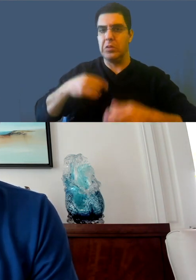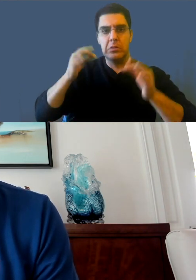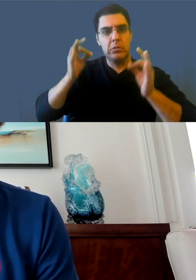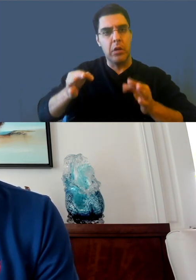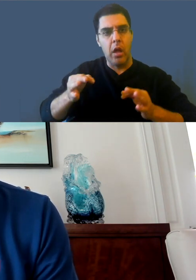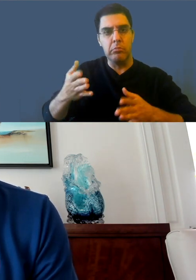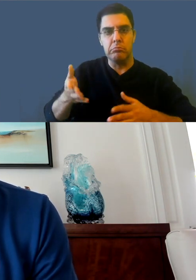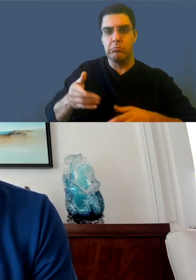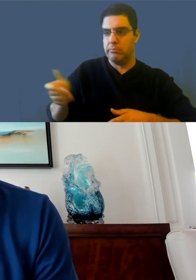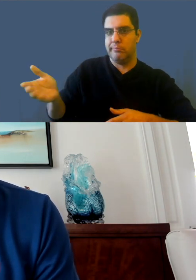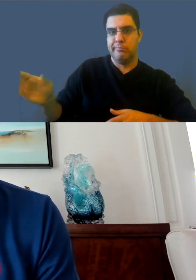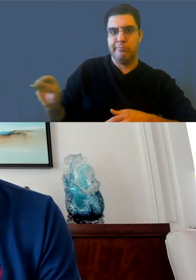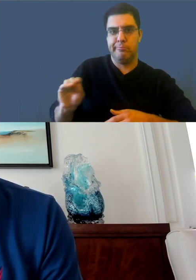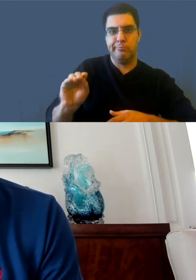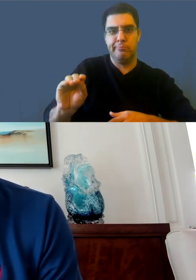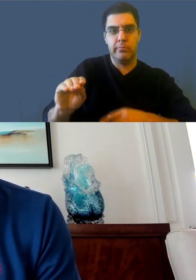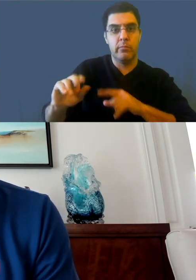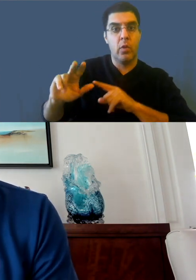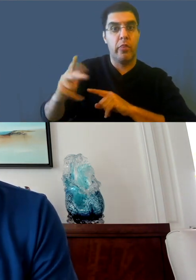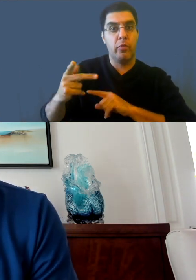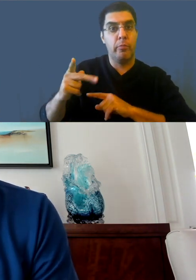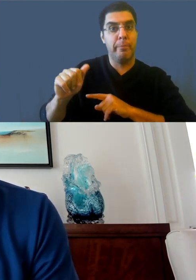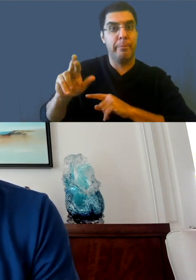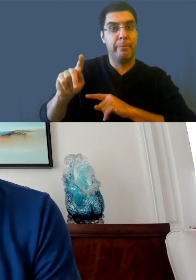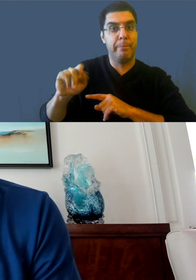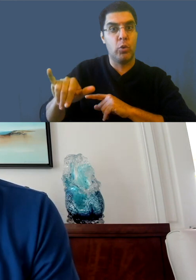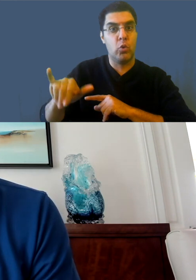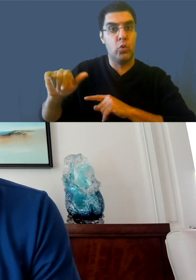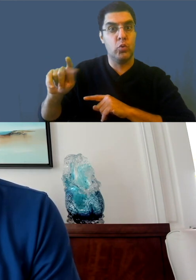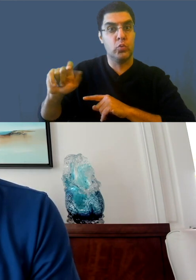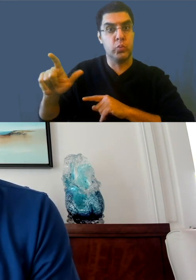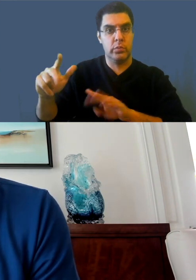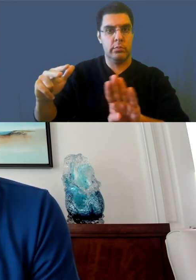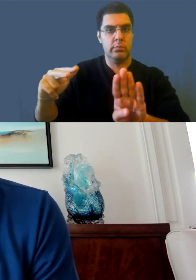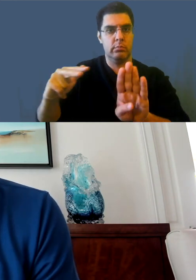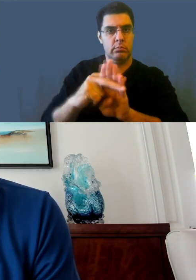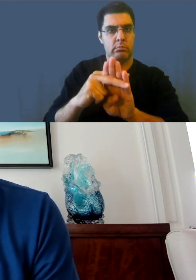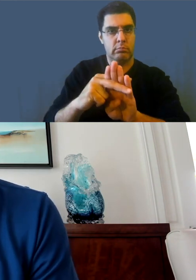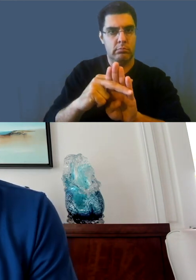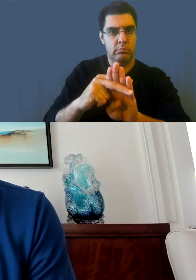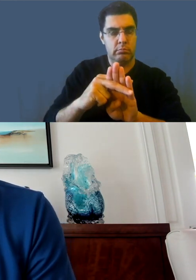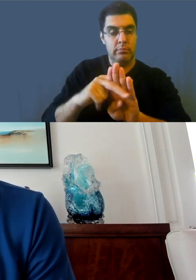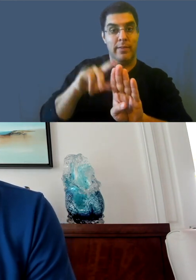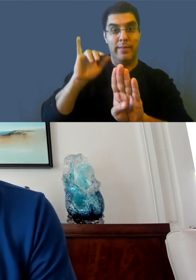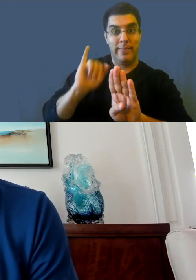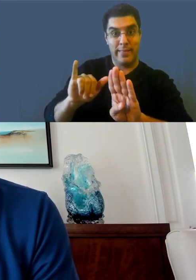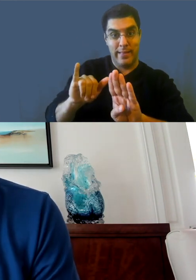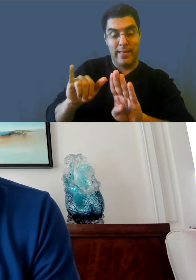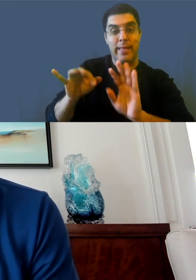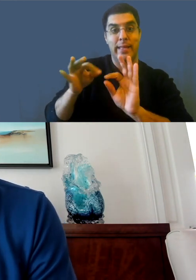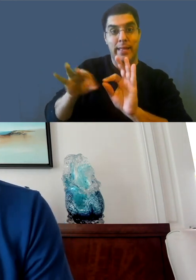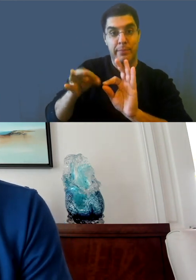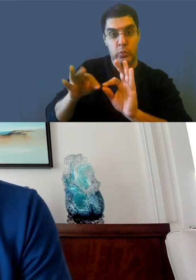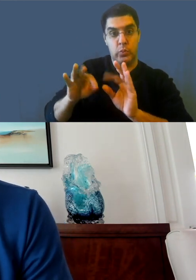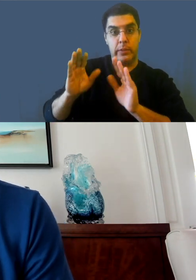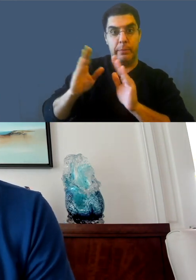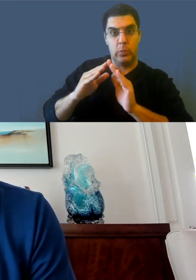about how way YouTube is gonna make money off of this. It's actually the opposite where we're not gonna make any money, we are just spending money to support creators.